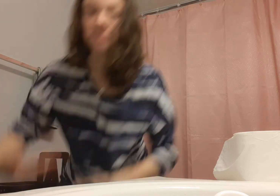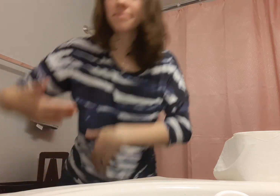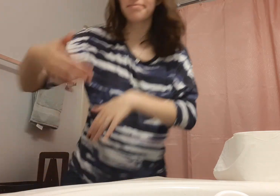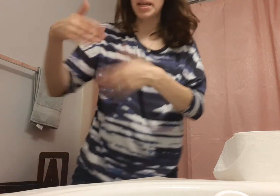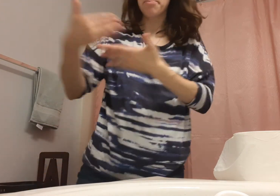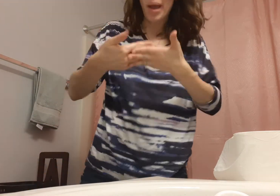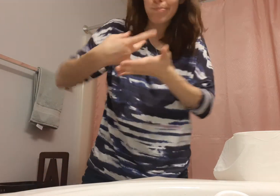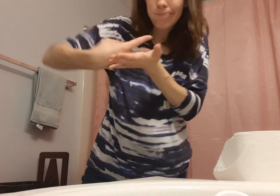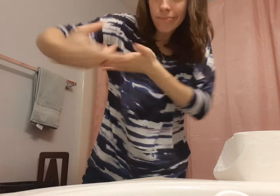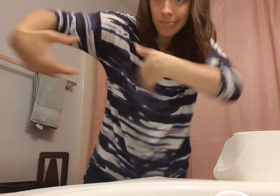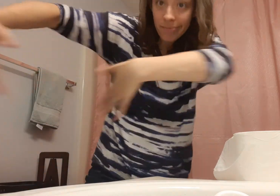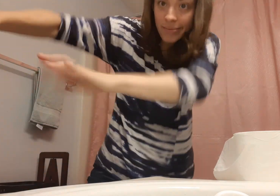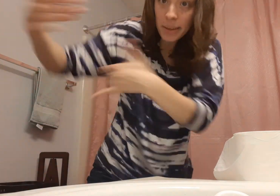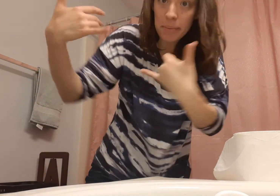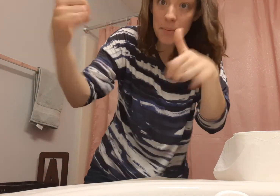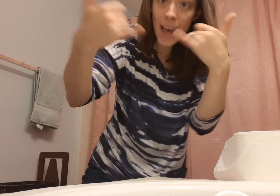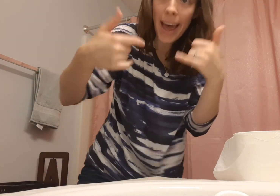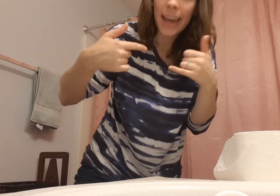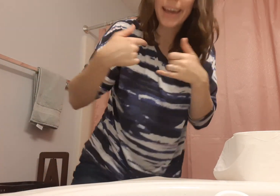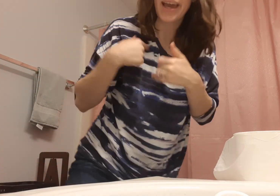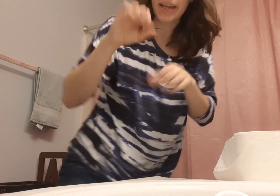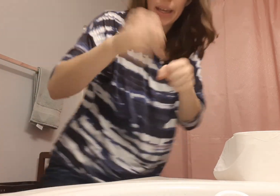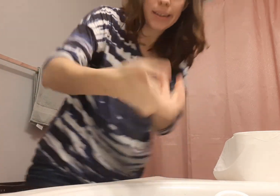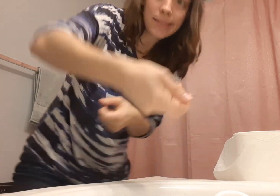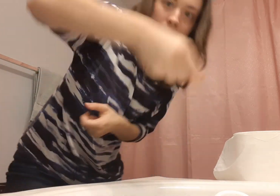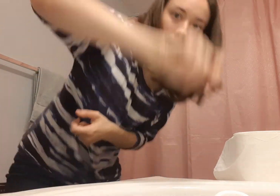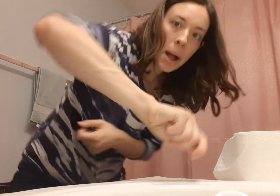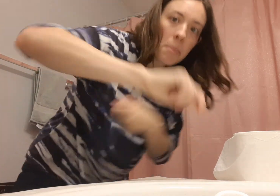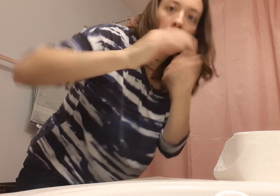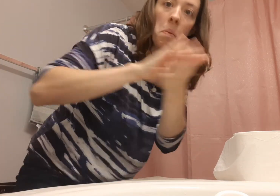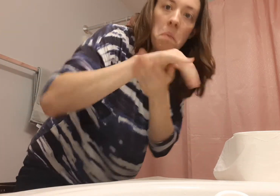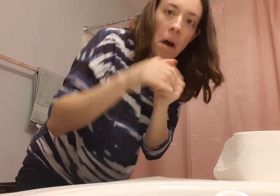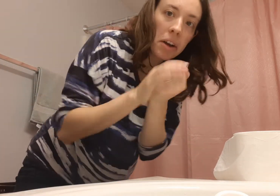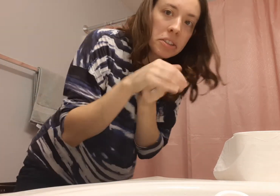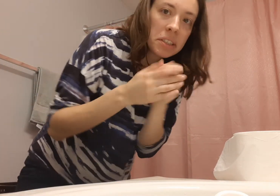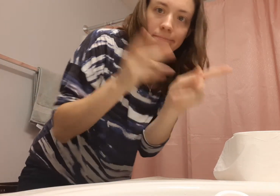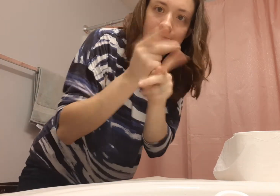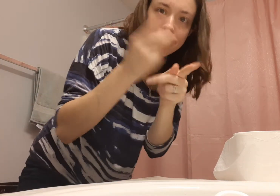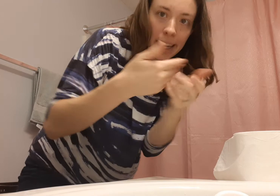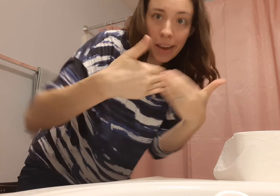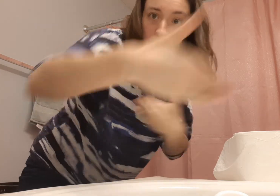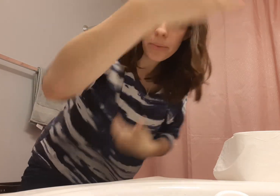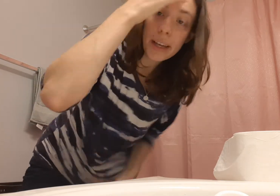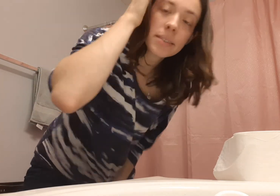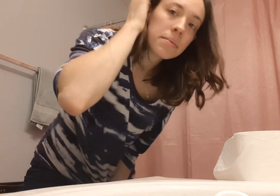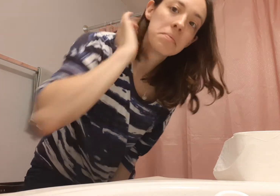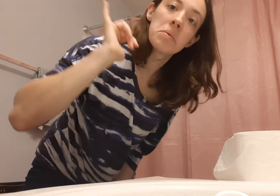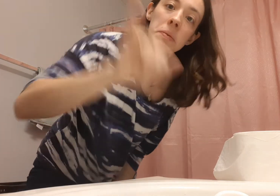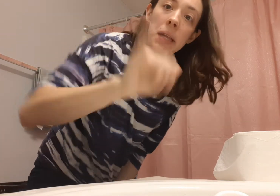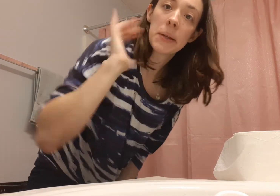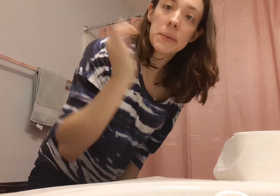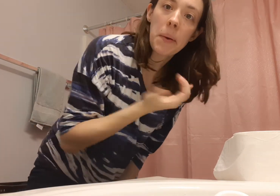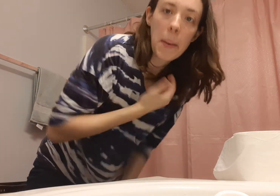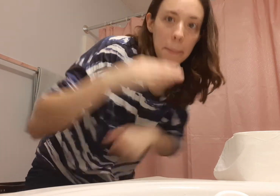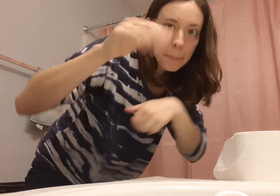Baby can crawl off to play And I can dump the potty, wash hands, and take care of the rest